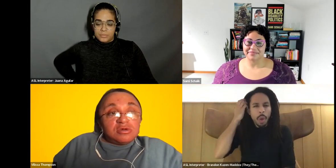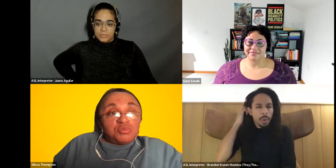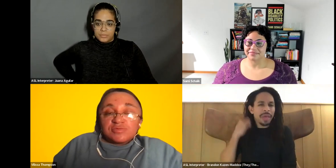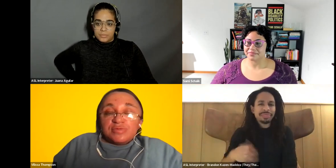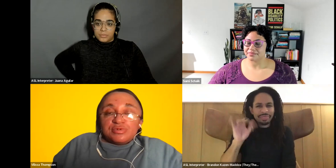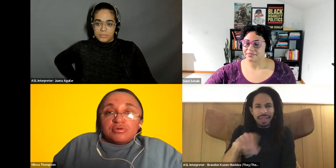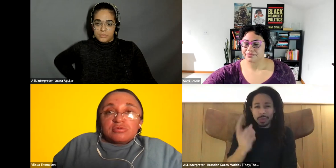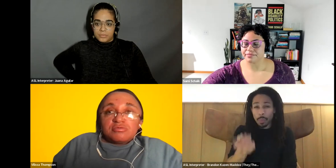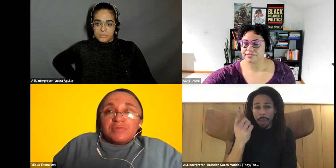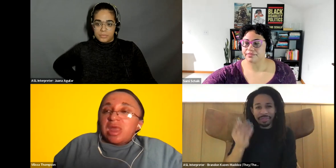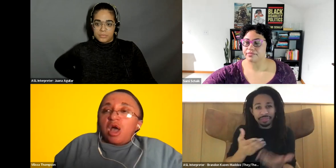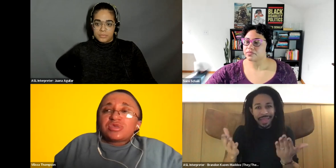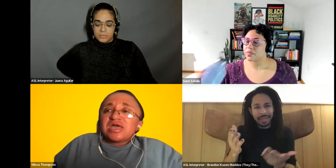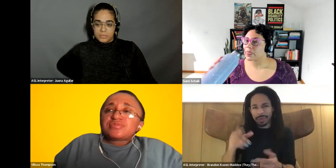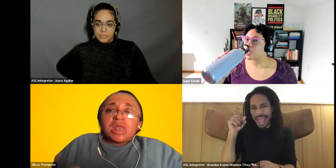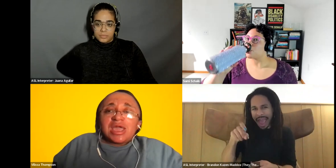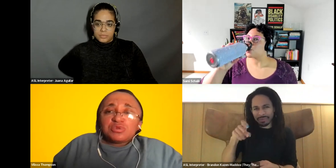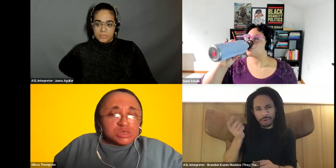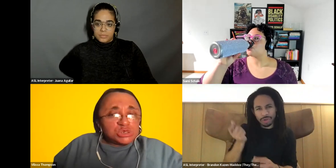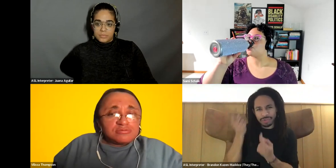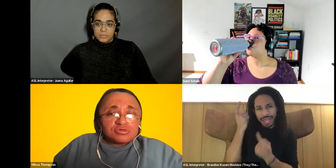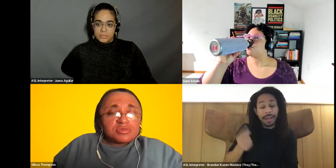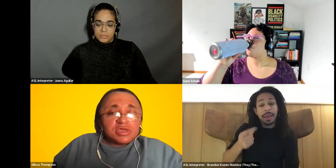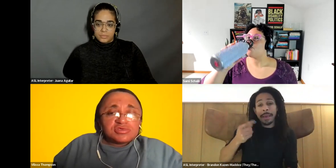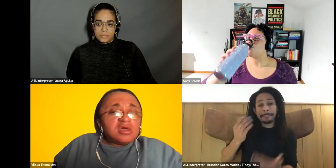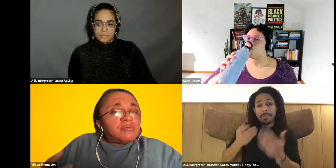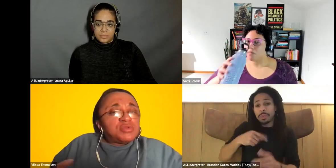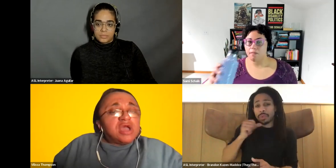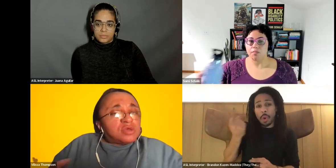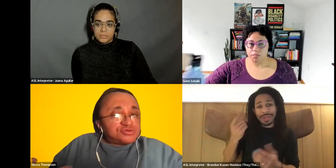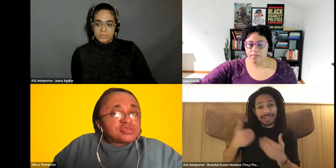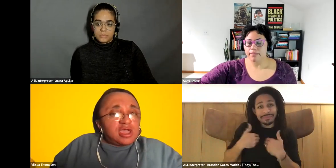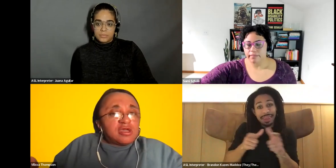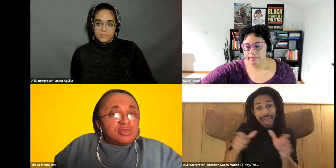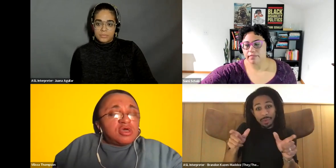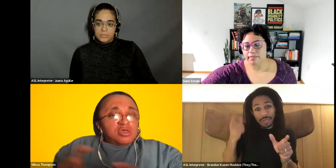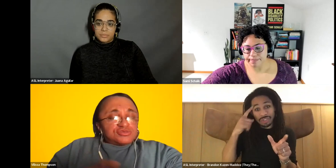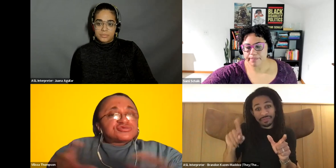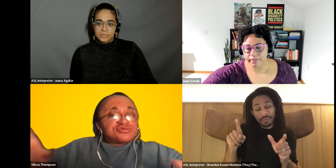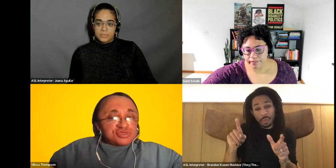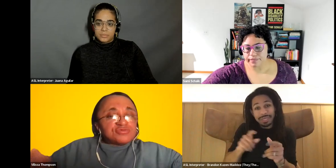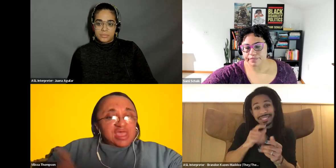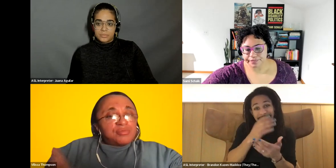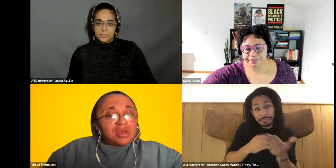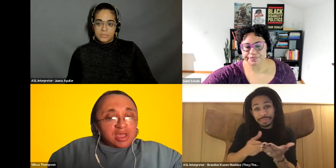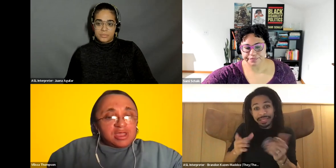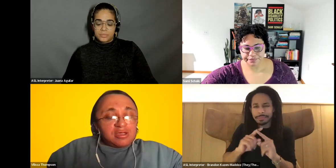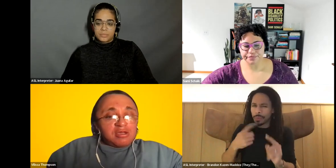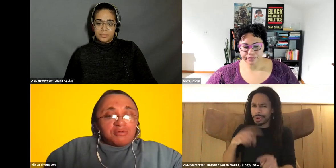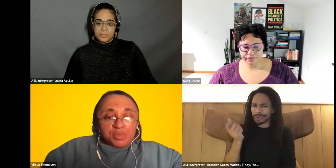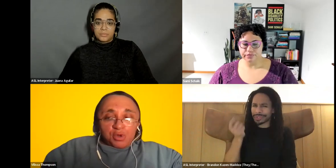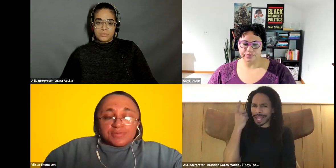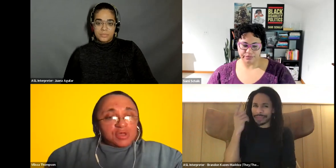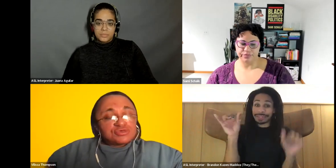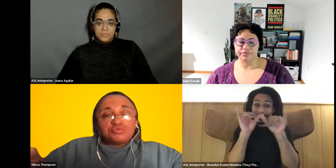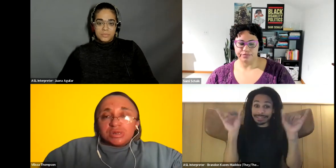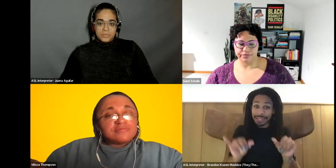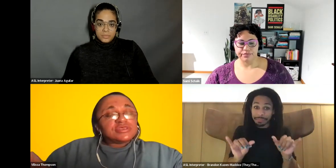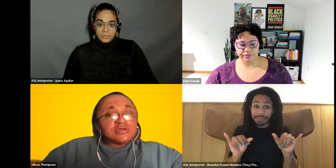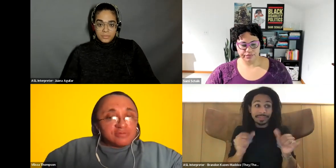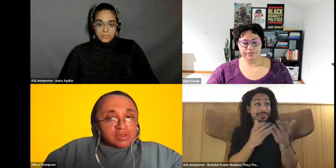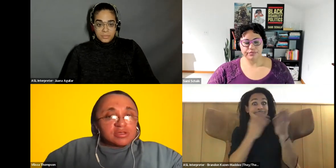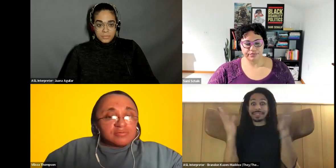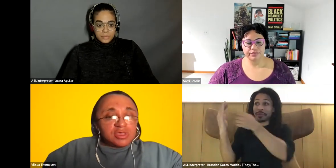Vilissa Thompson: we have the people. We may not always have the language or certain things, but we understand the systems at play for those of us who live differently.